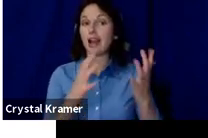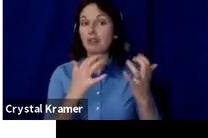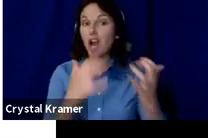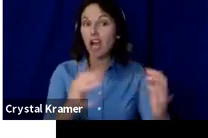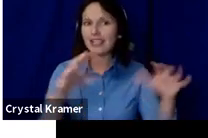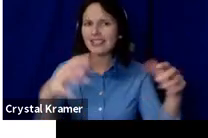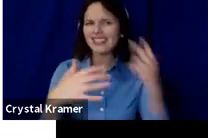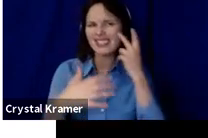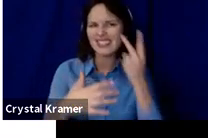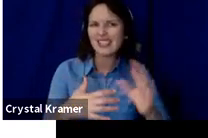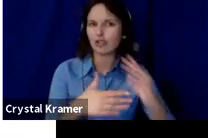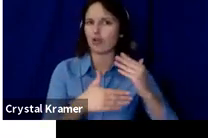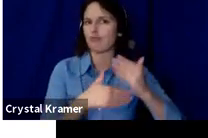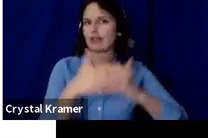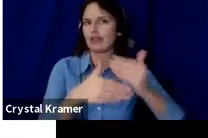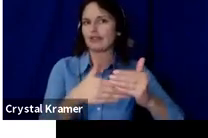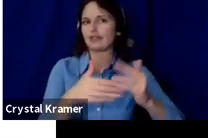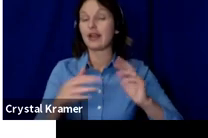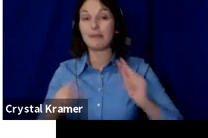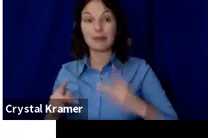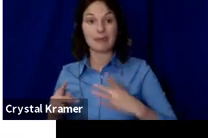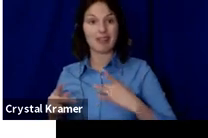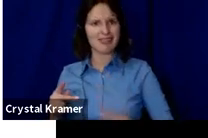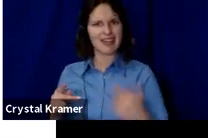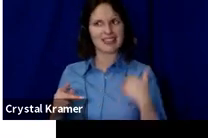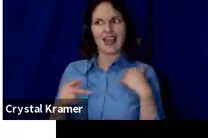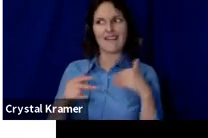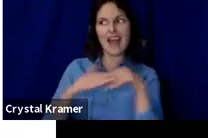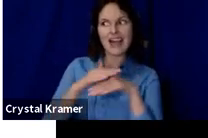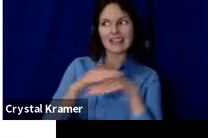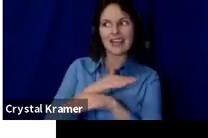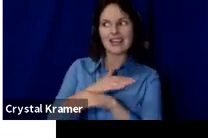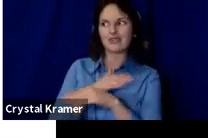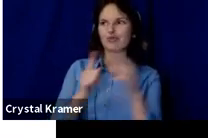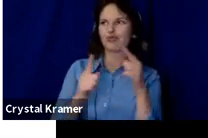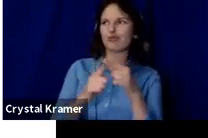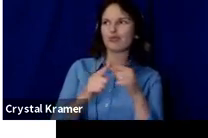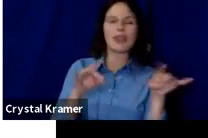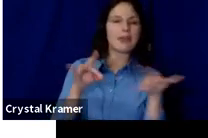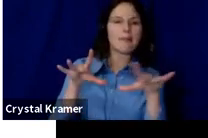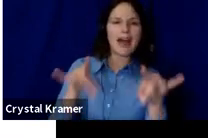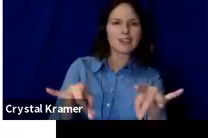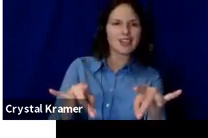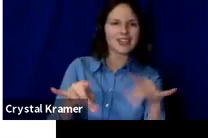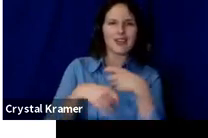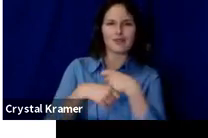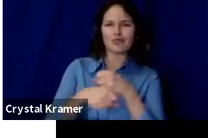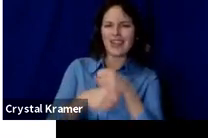People like to have access to the magic of creating the work, particularly if they're